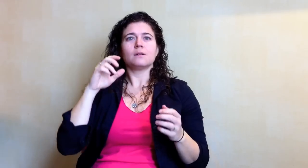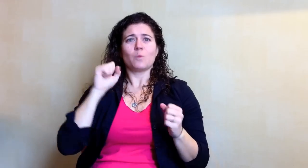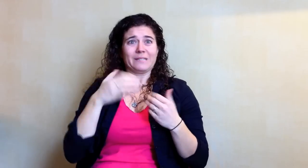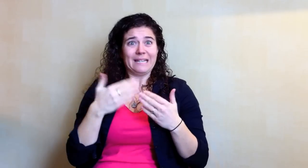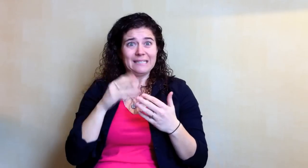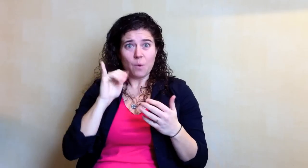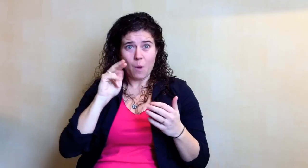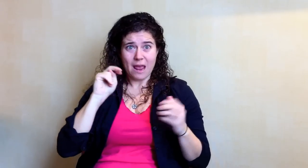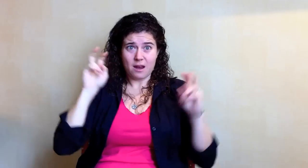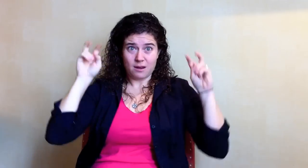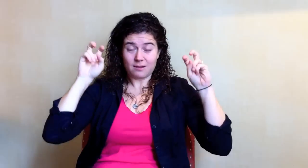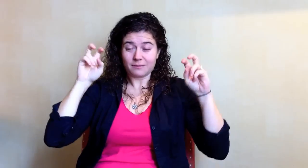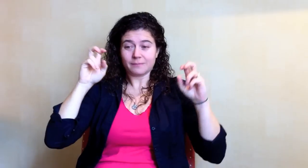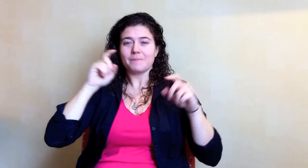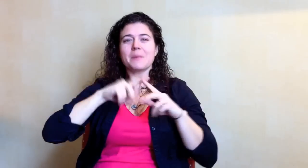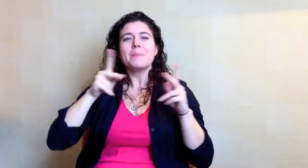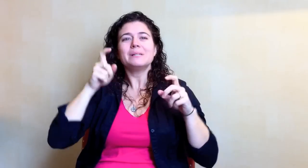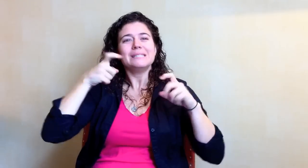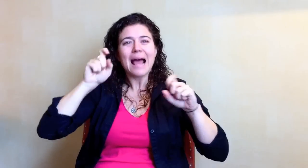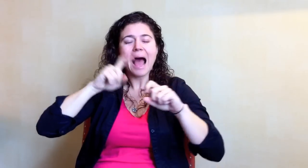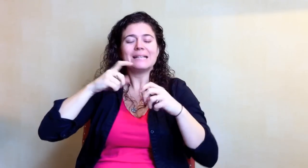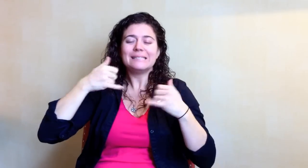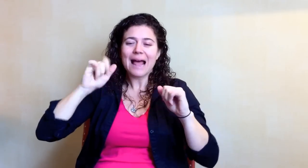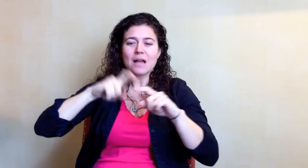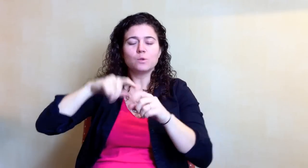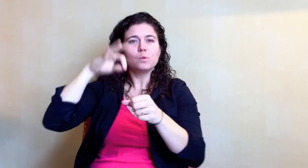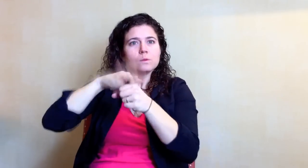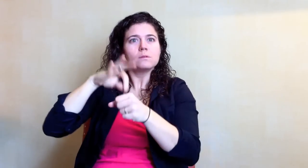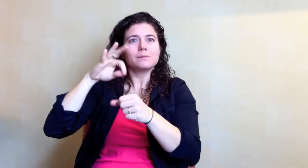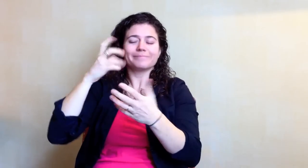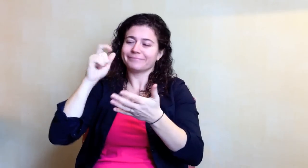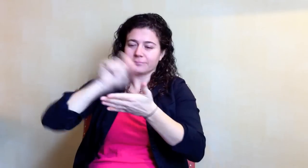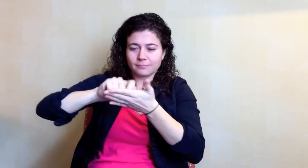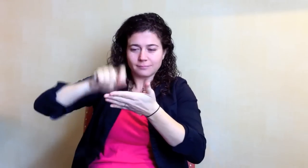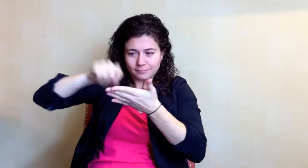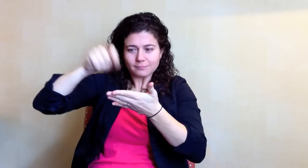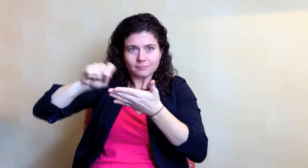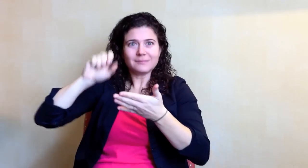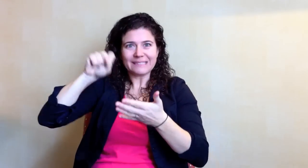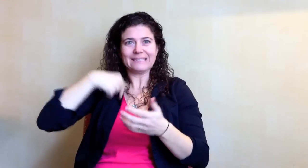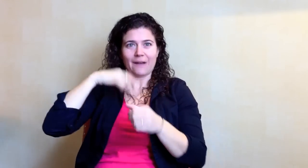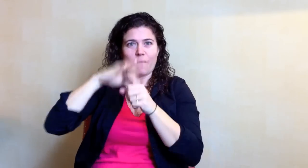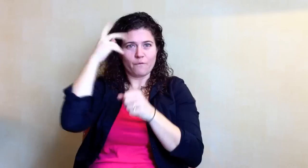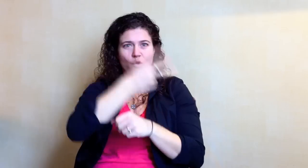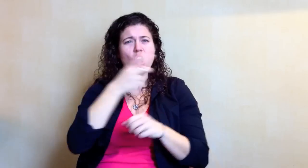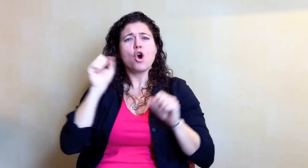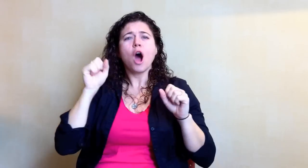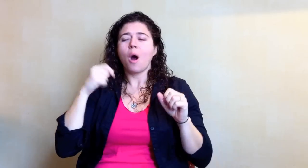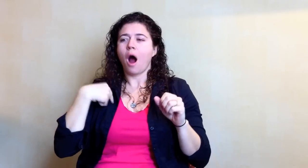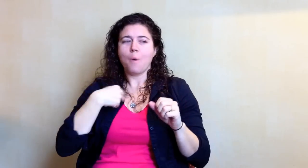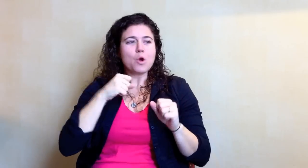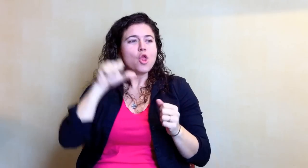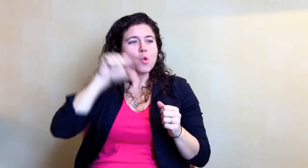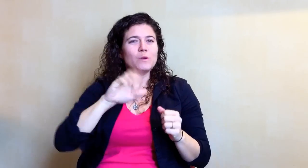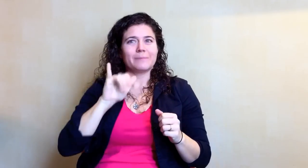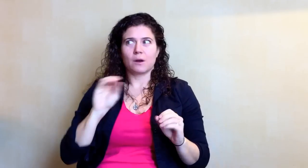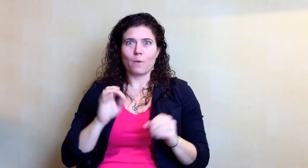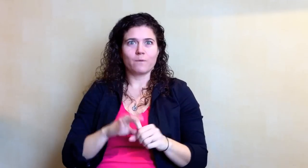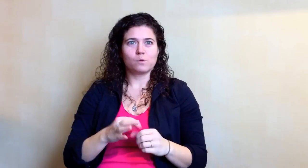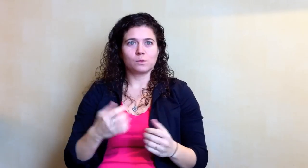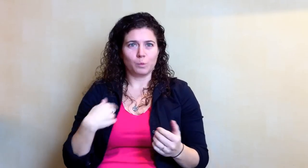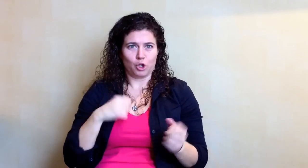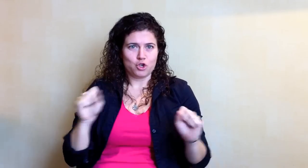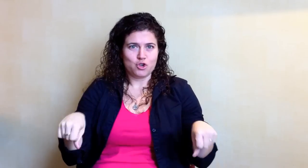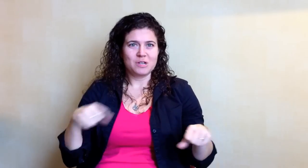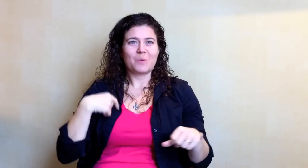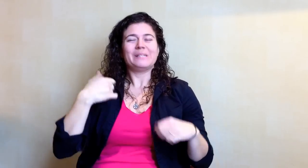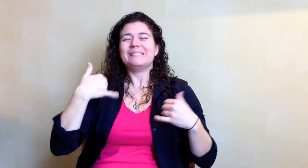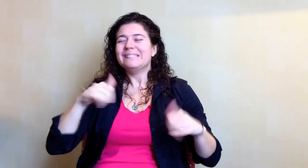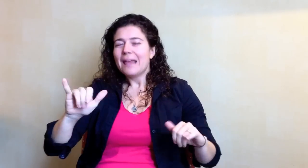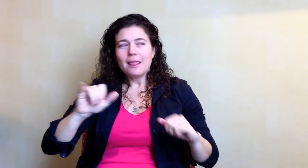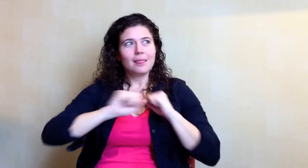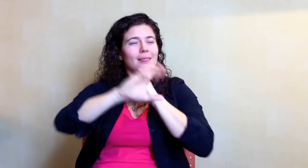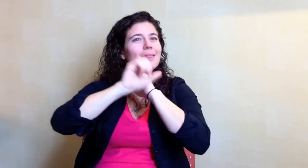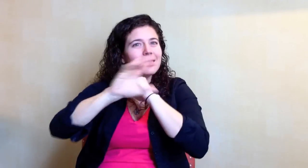So yes, it was an easy win. But people still had to vote for us. We could lose by no votes. We still campaigned,